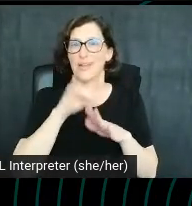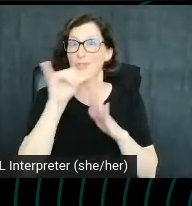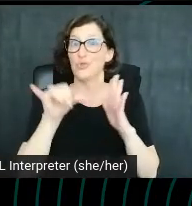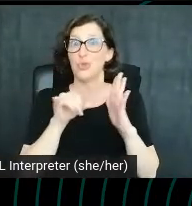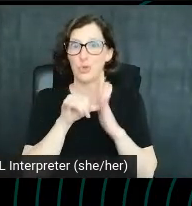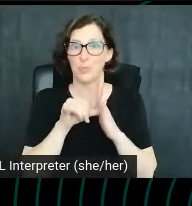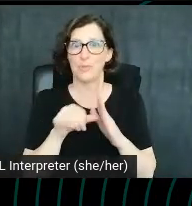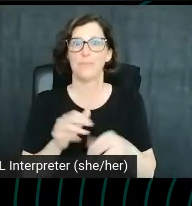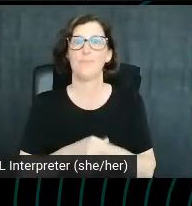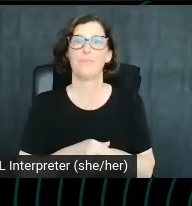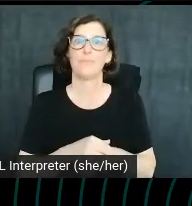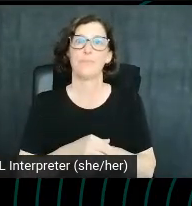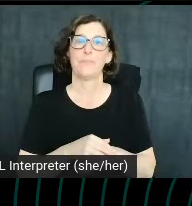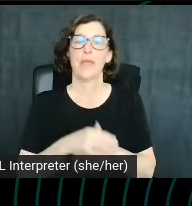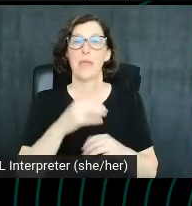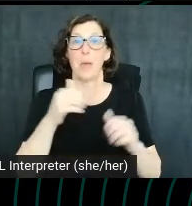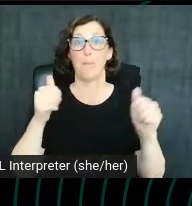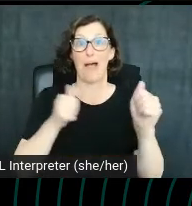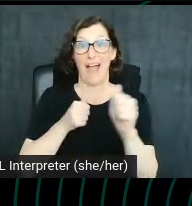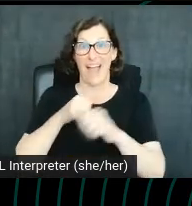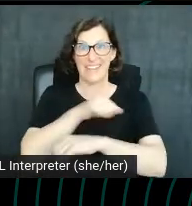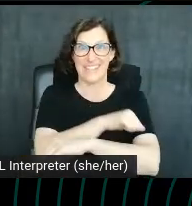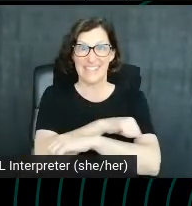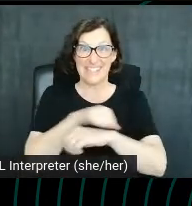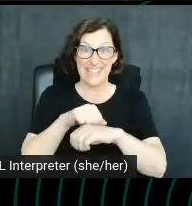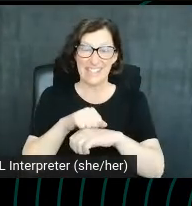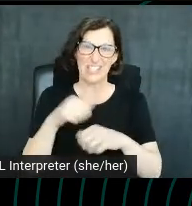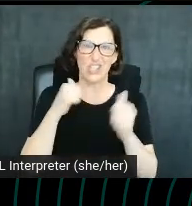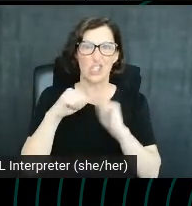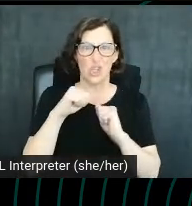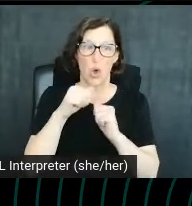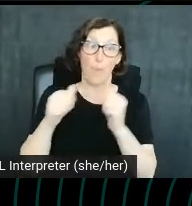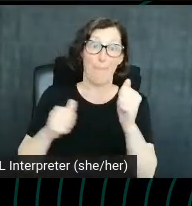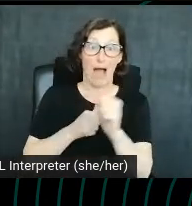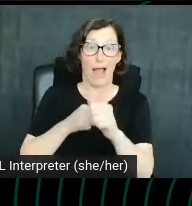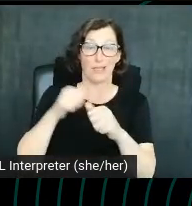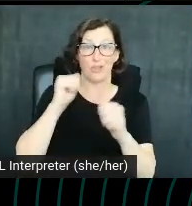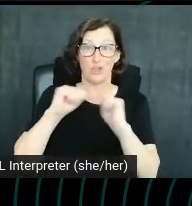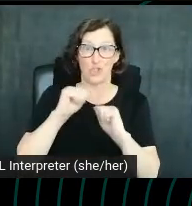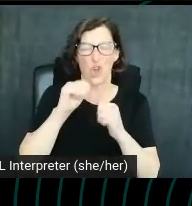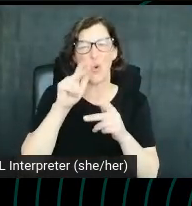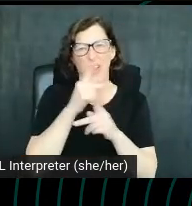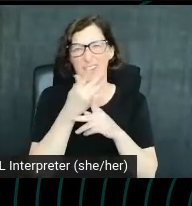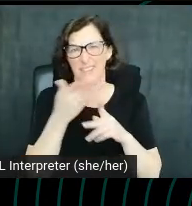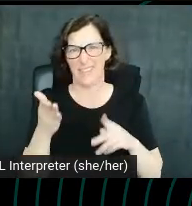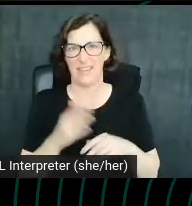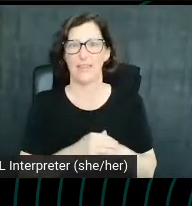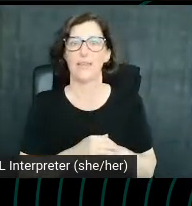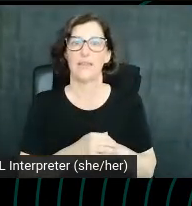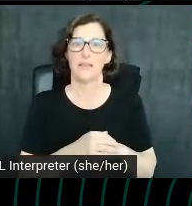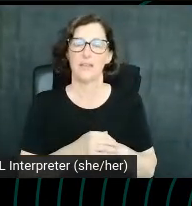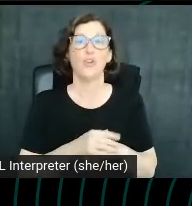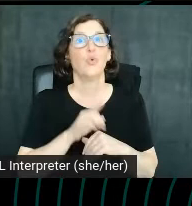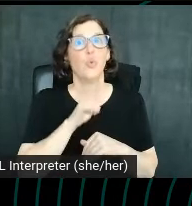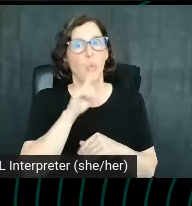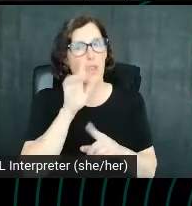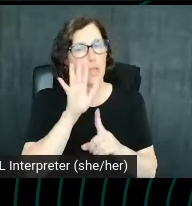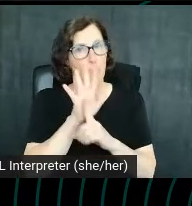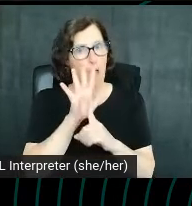There's also behind the scenes, the show behind the show sort of thing if you will. They are really, really popular, really great way of